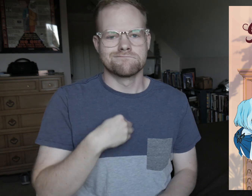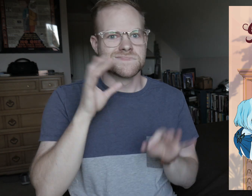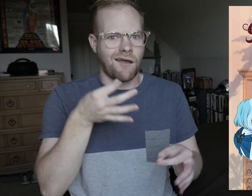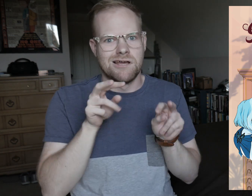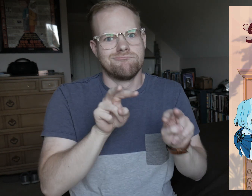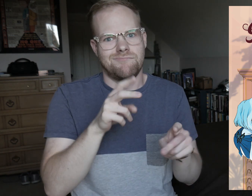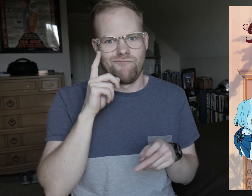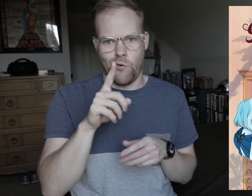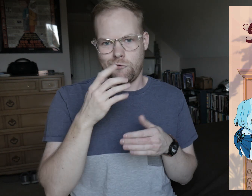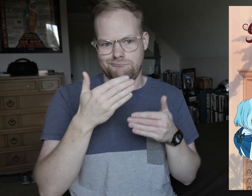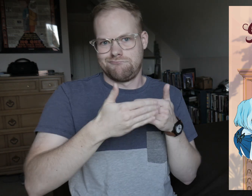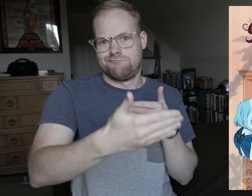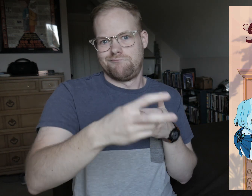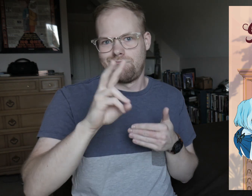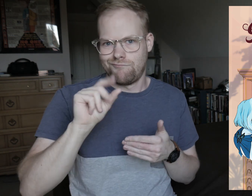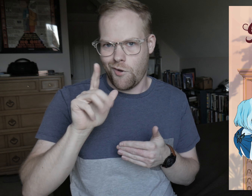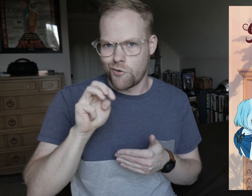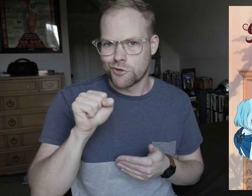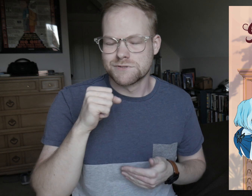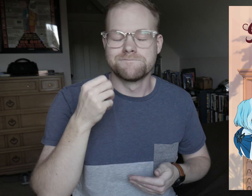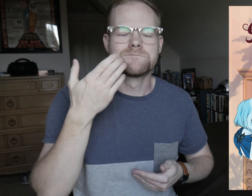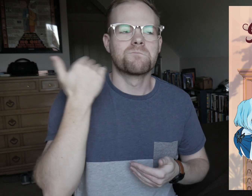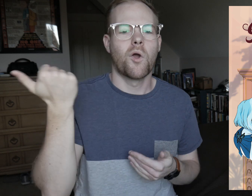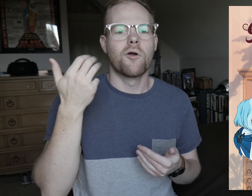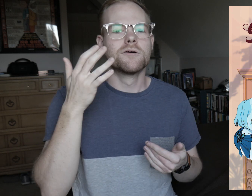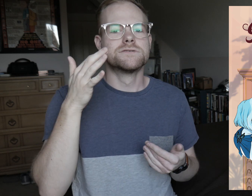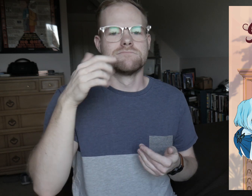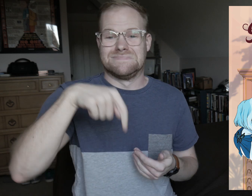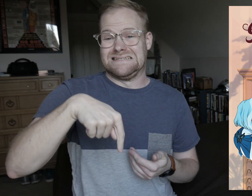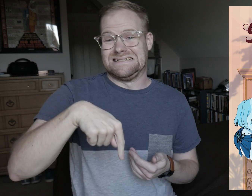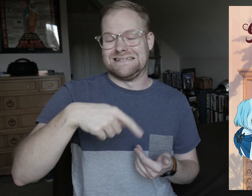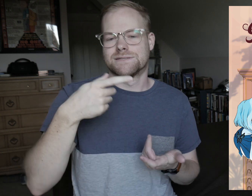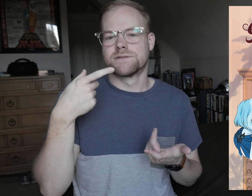I’m definitely looking forward to the upcoming volumes, because in this,